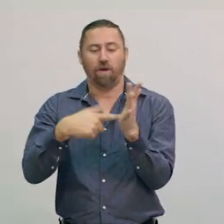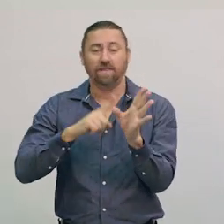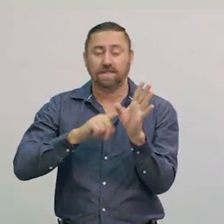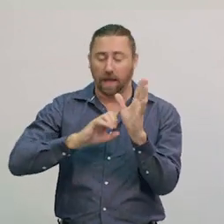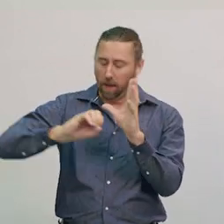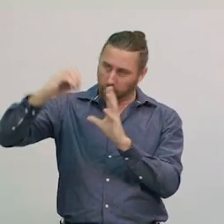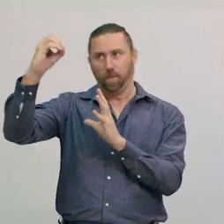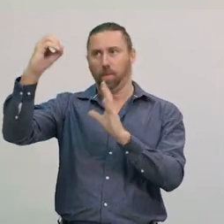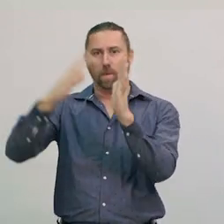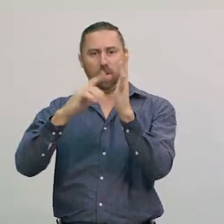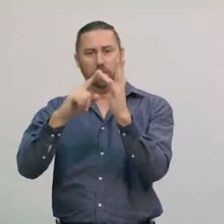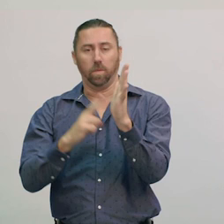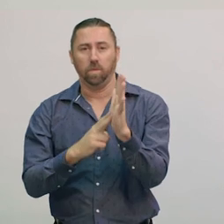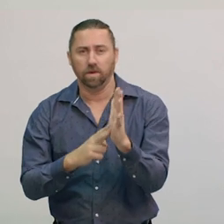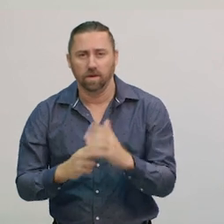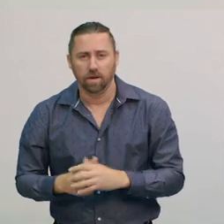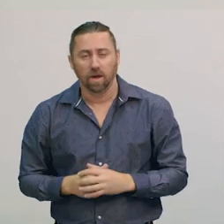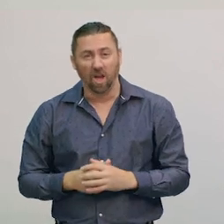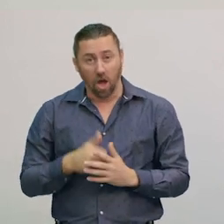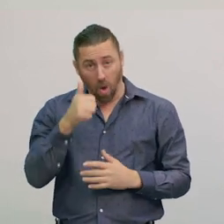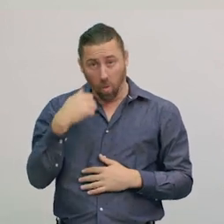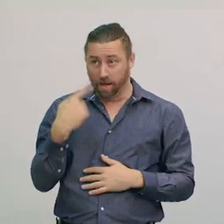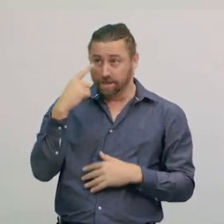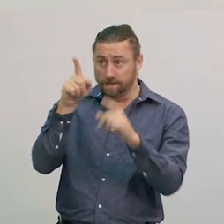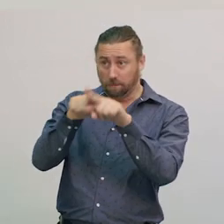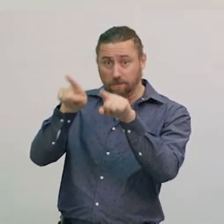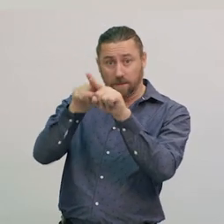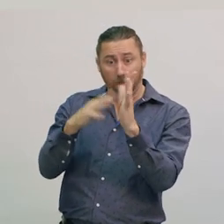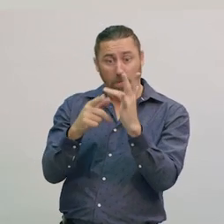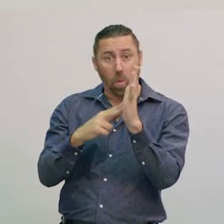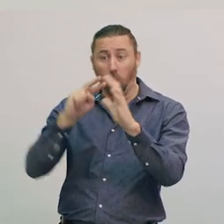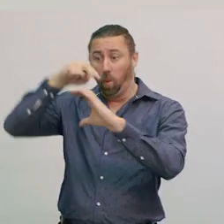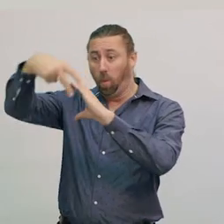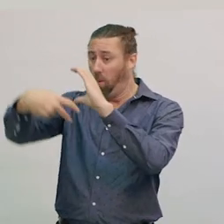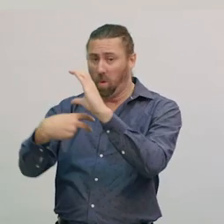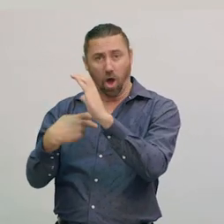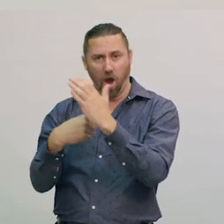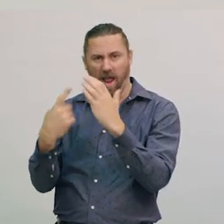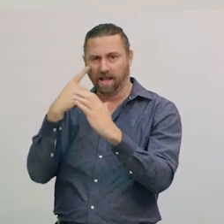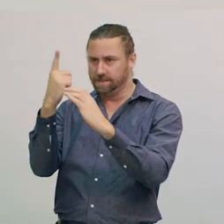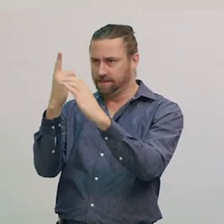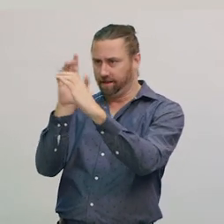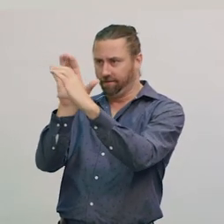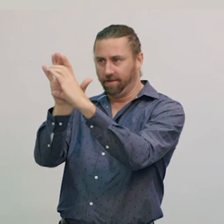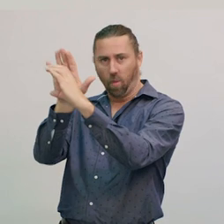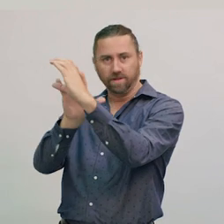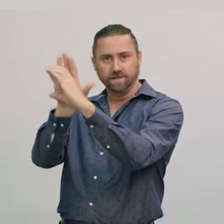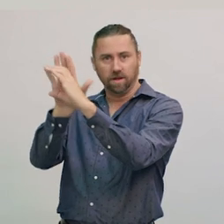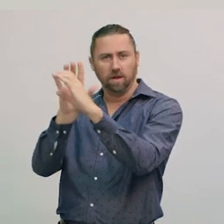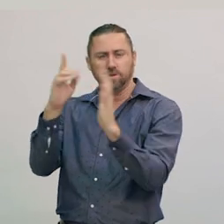Did you know that we only see one side of the Moon? That’s right. Remember, the Moon doesn’t create its own light.